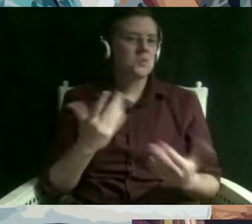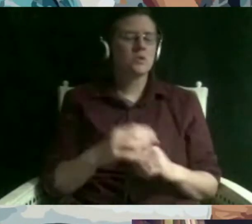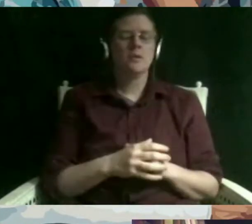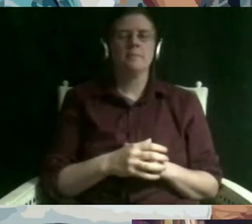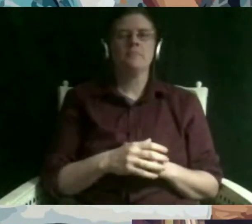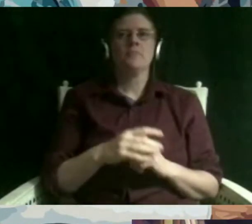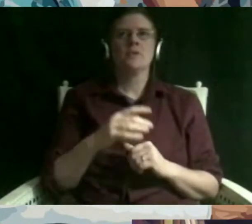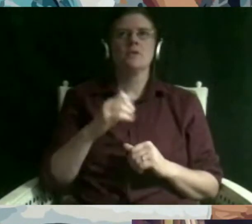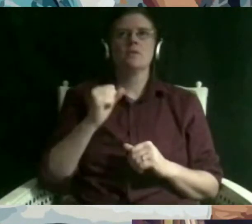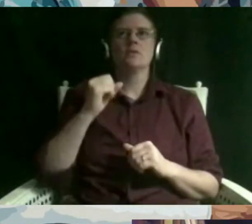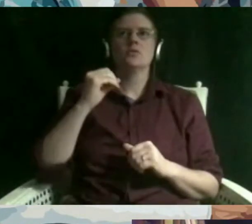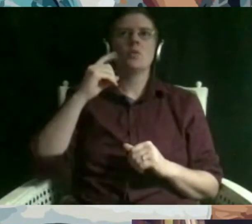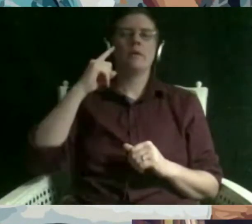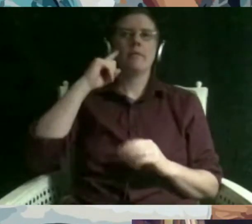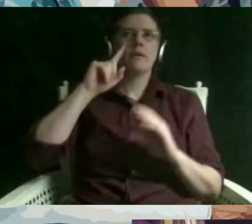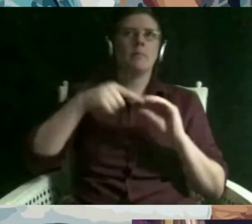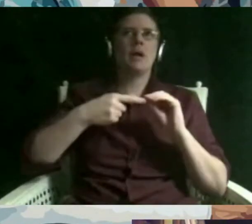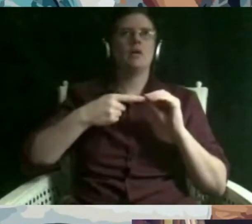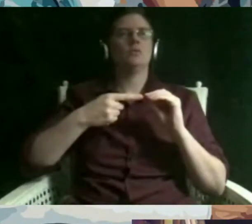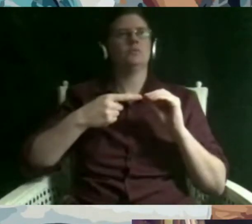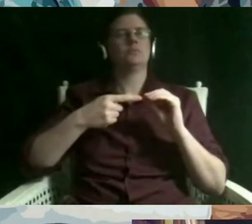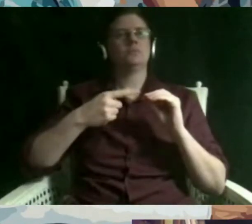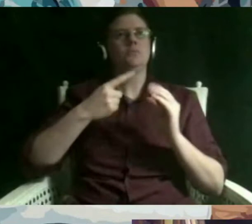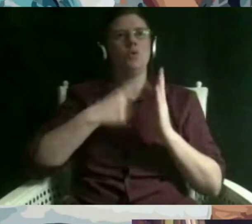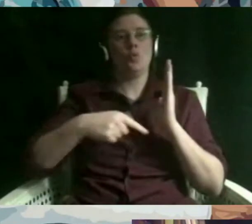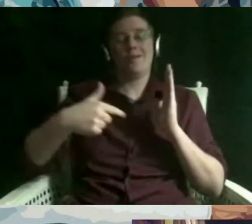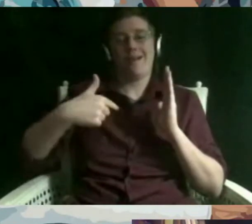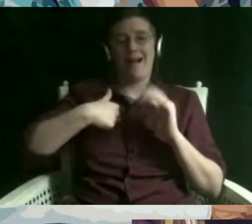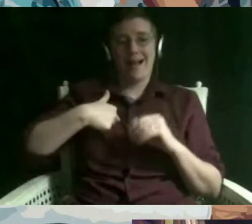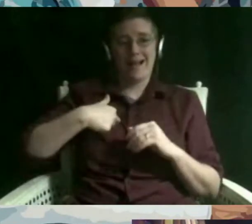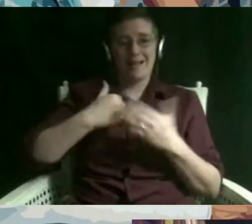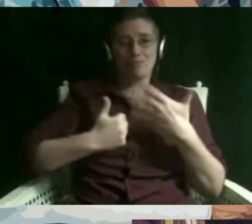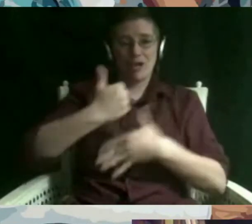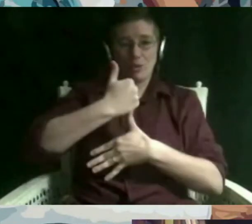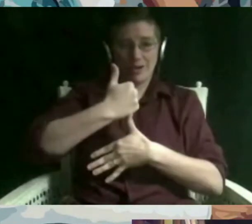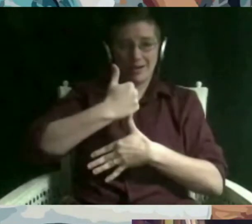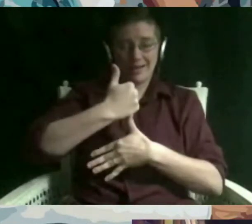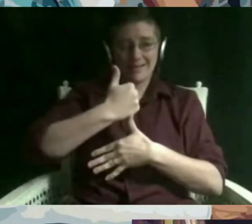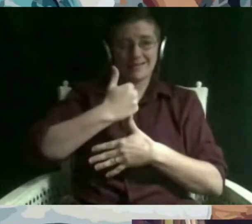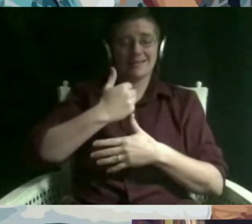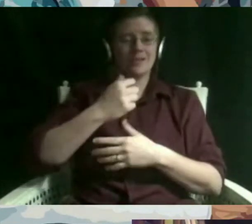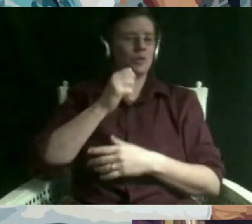about judaism and prioritize in my practice aren't necessarily going to be the same things that other